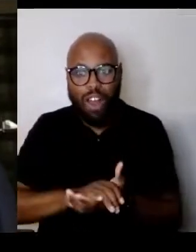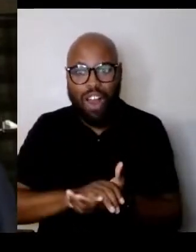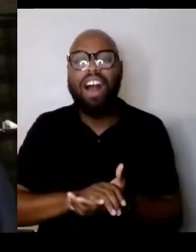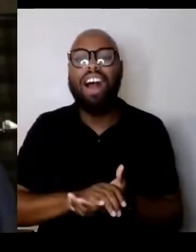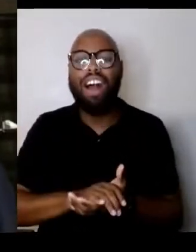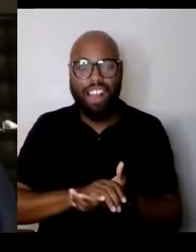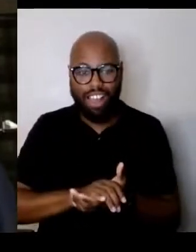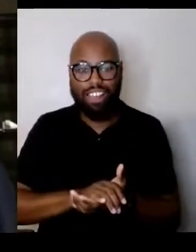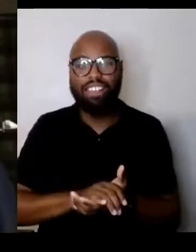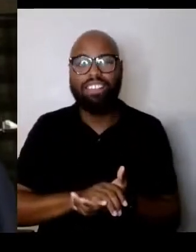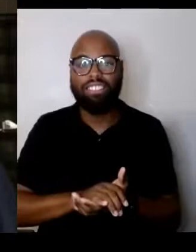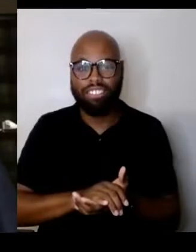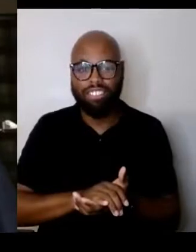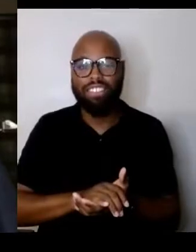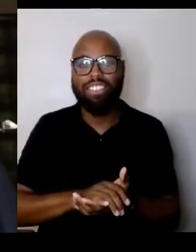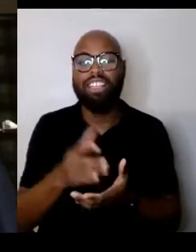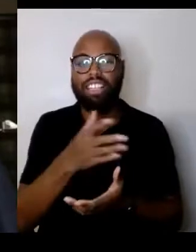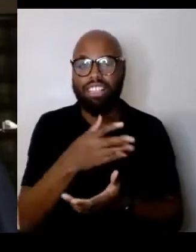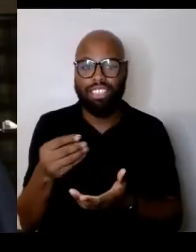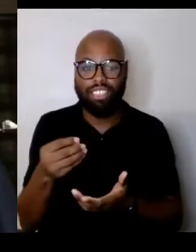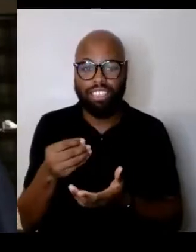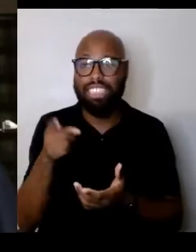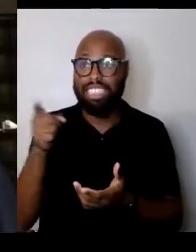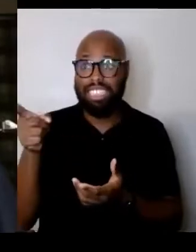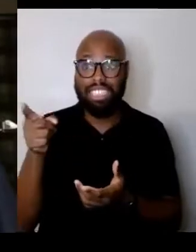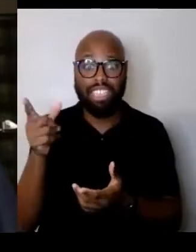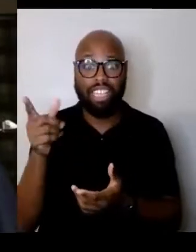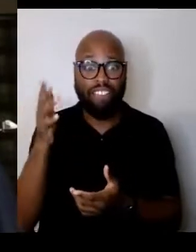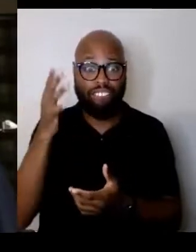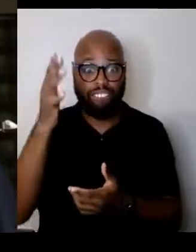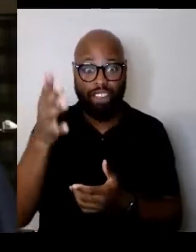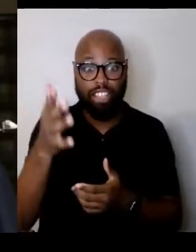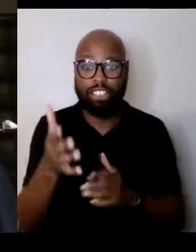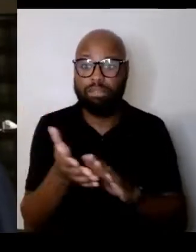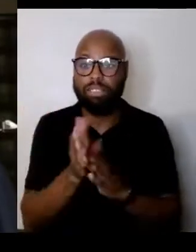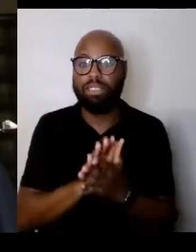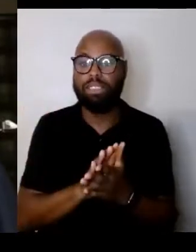He eventually became best man in our wedding.